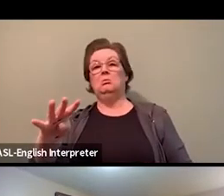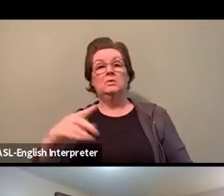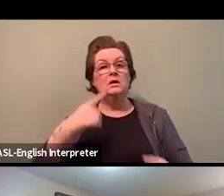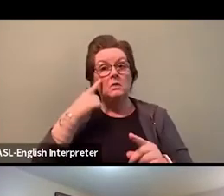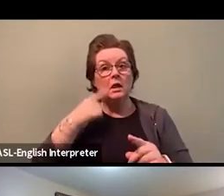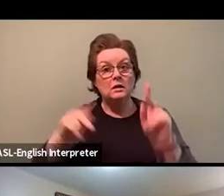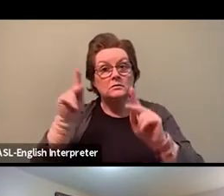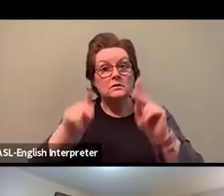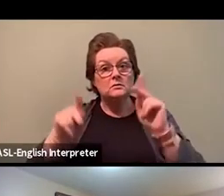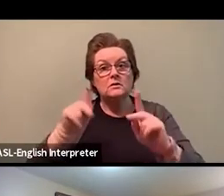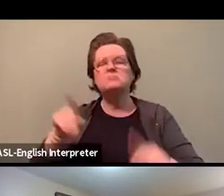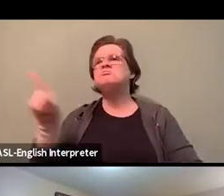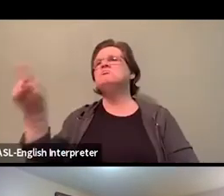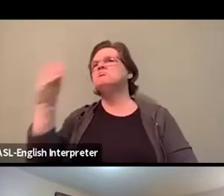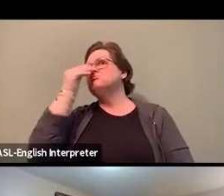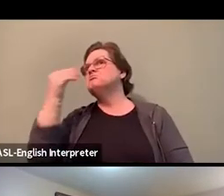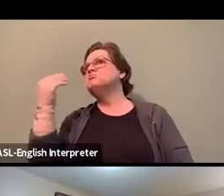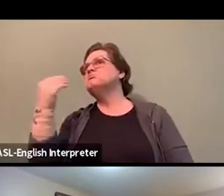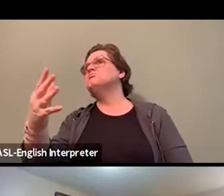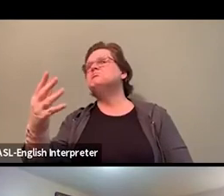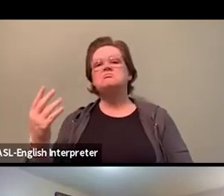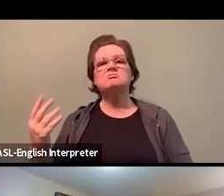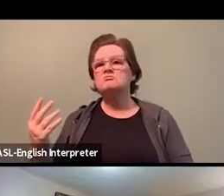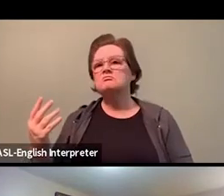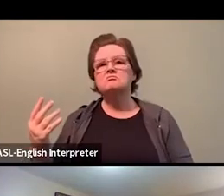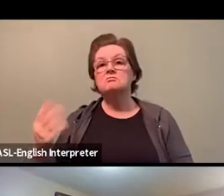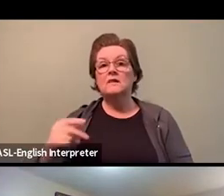The premier does not respect racialized lives.